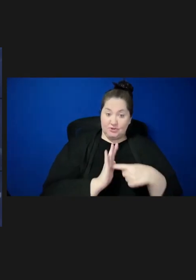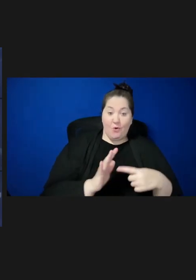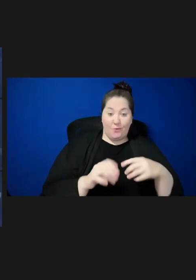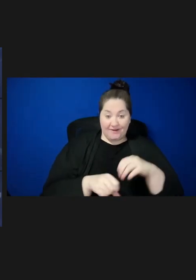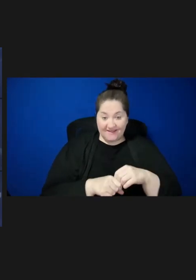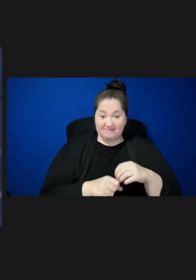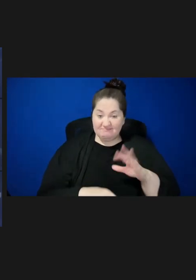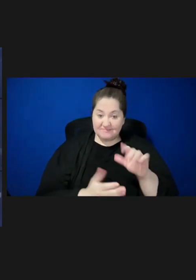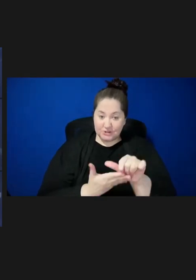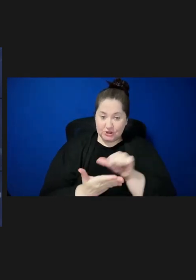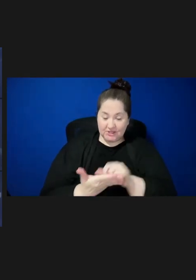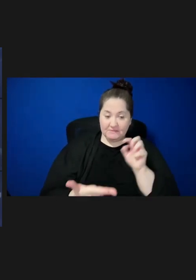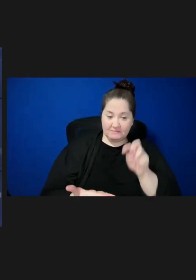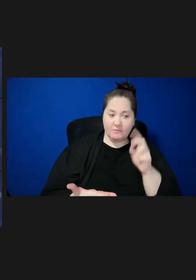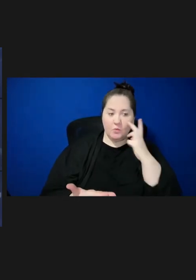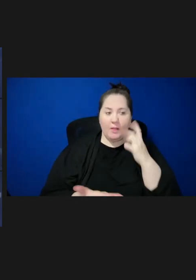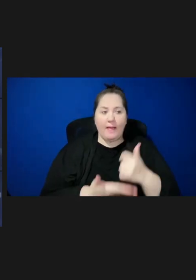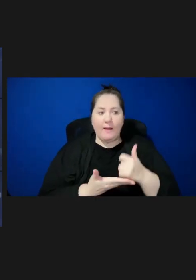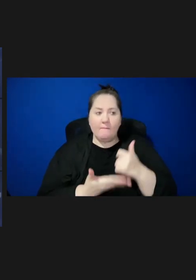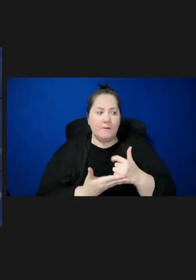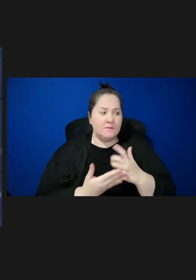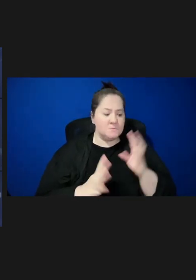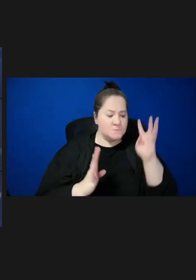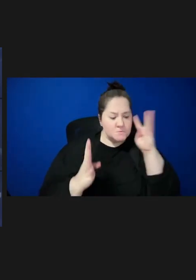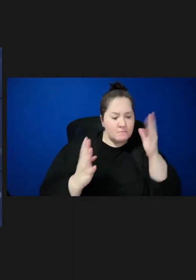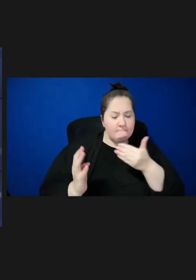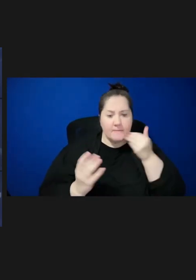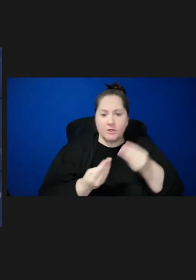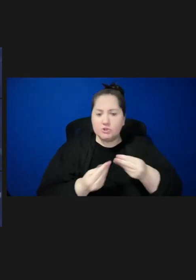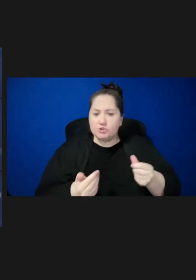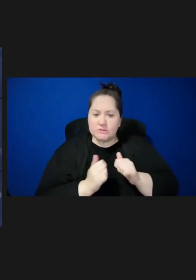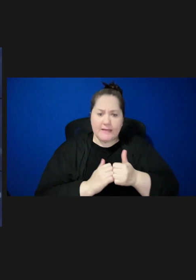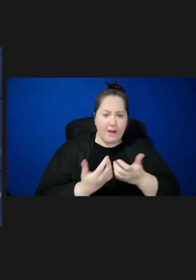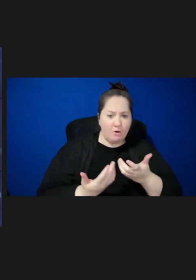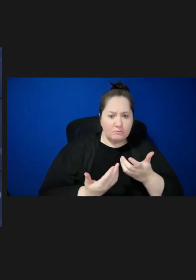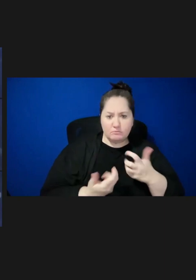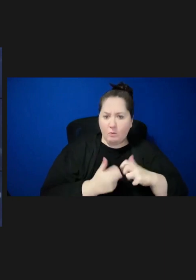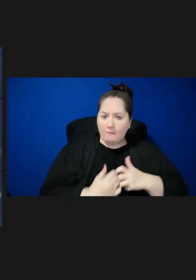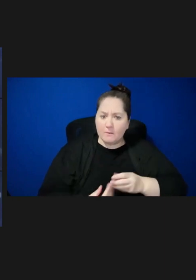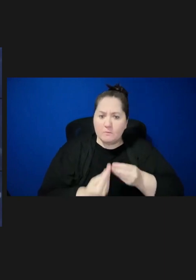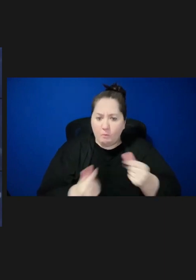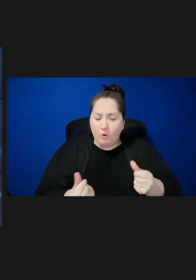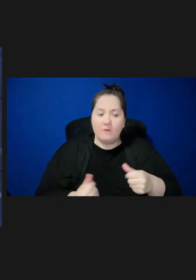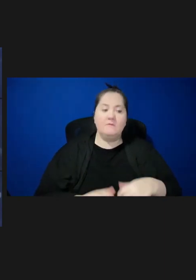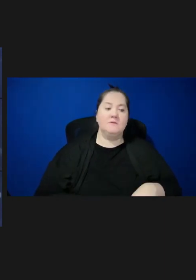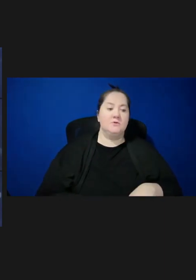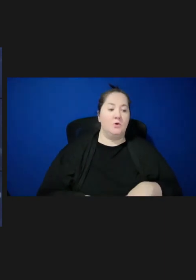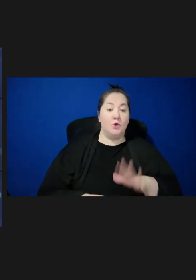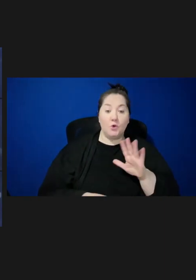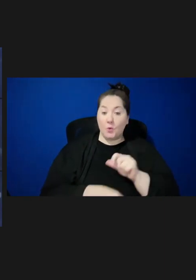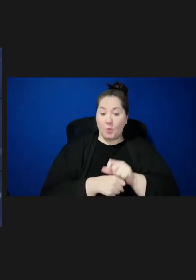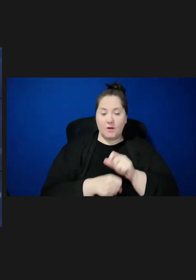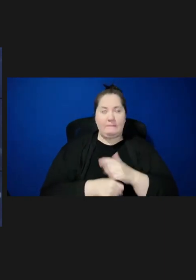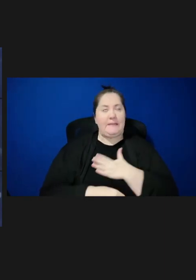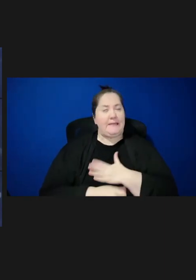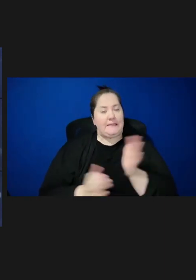others in developing better solutions in the future. I urge you to keep up your great work.